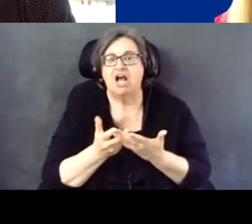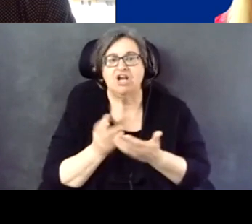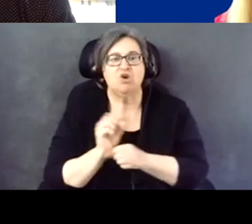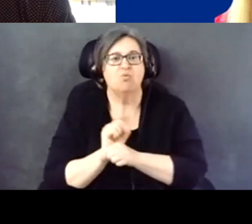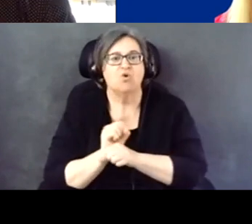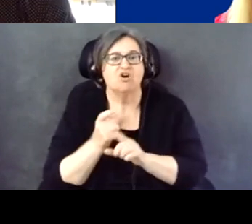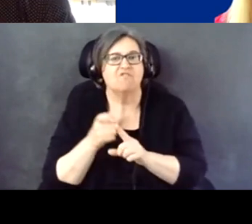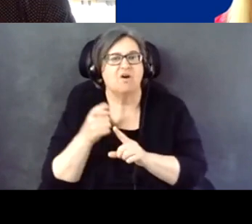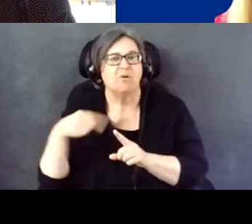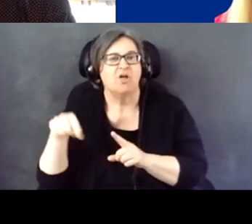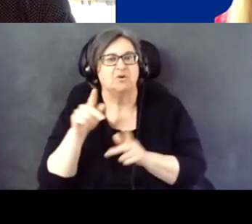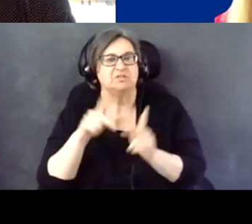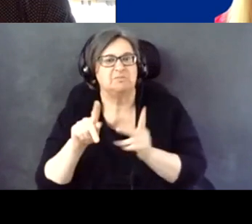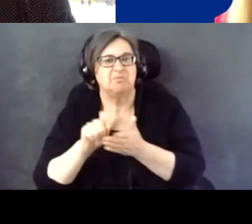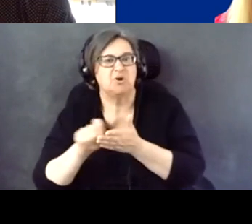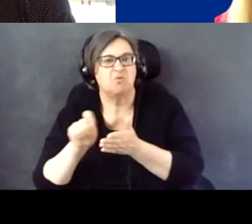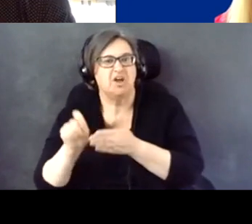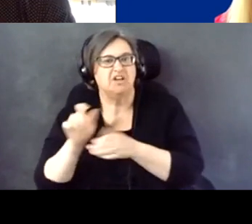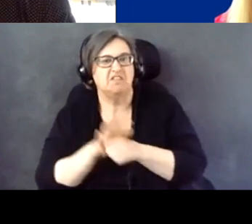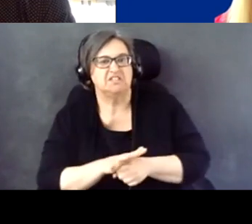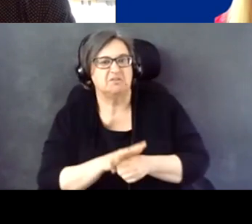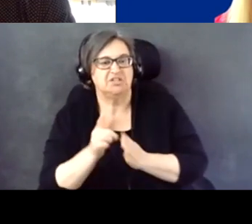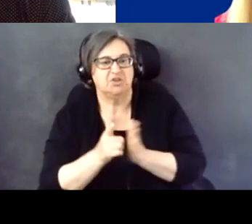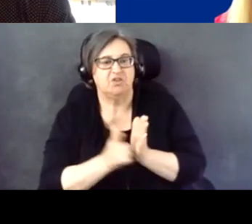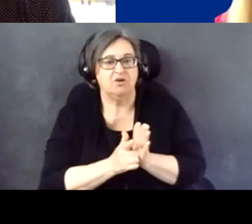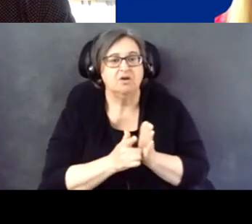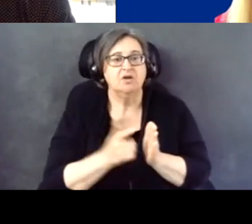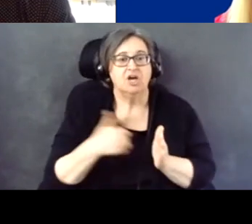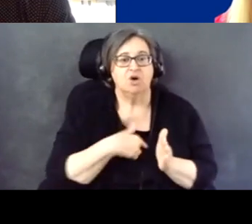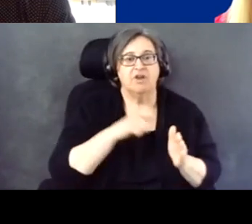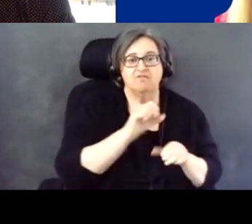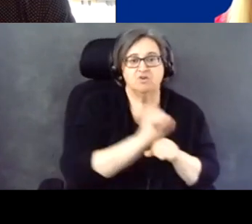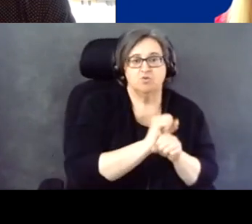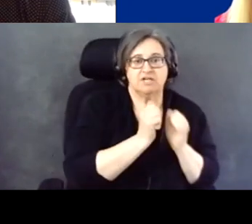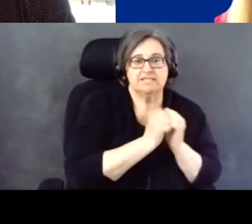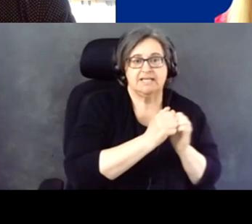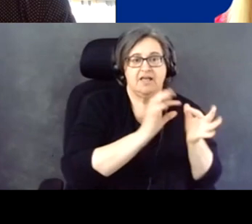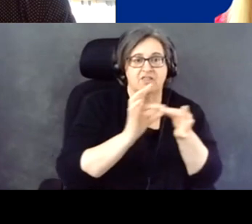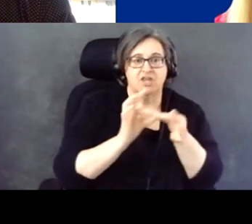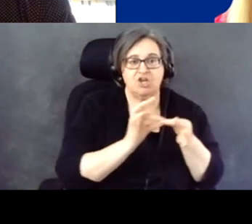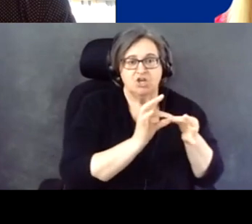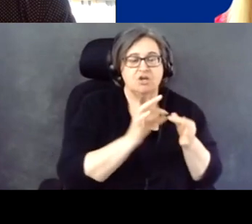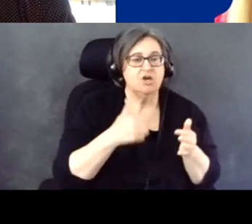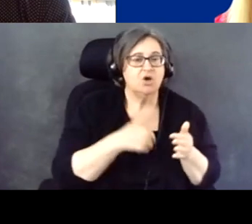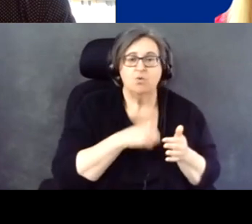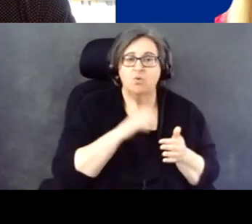So with the understanding, we're simply not going to go back.